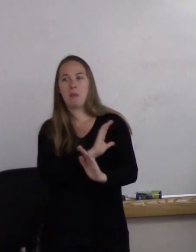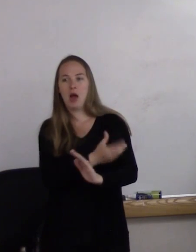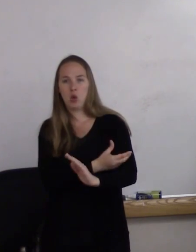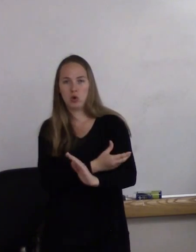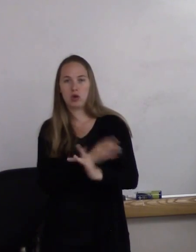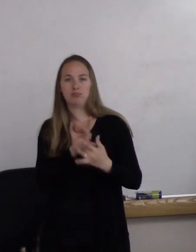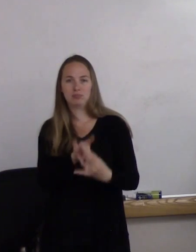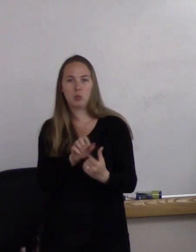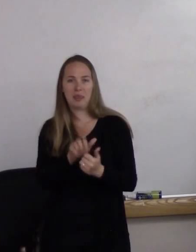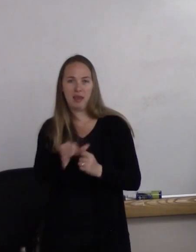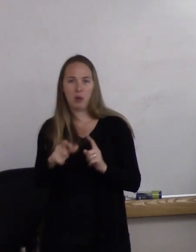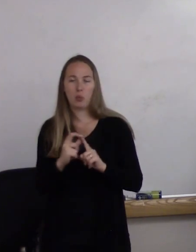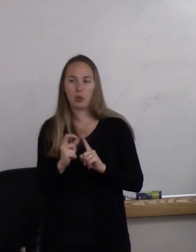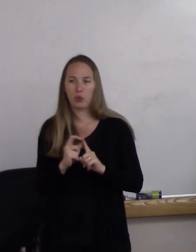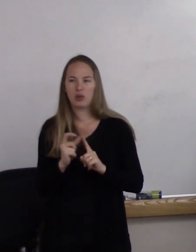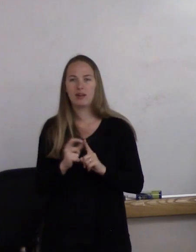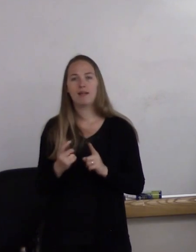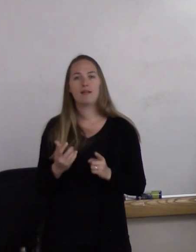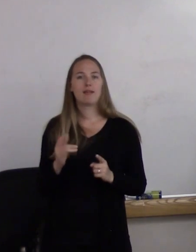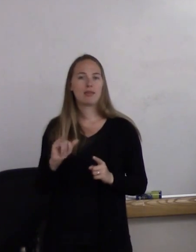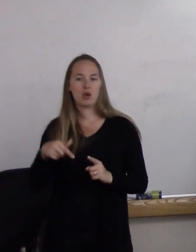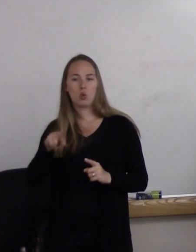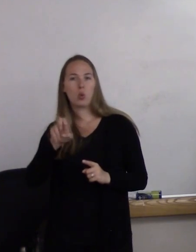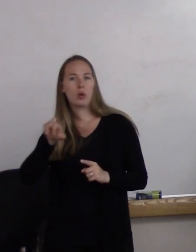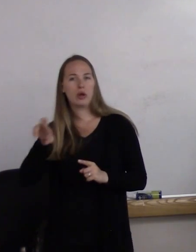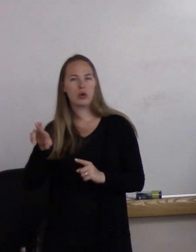The sort of oppression and negativity.